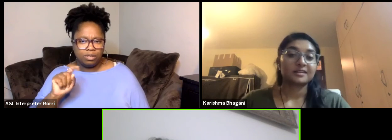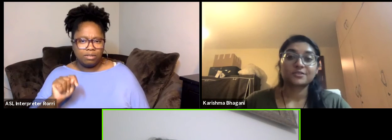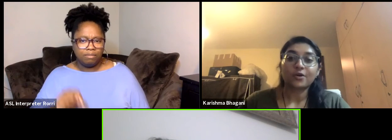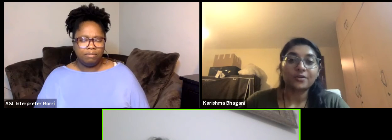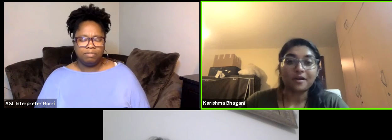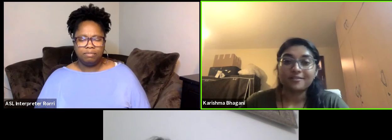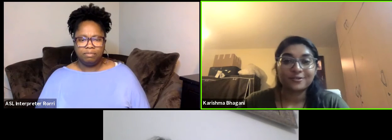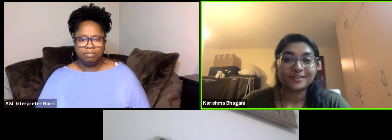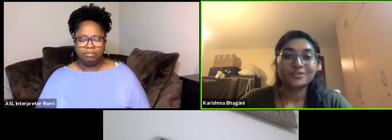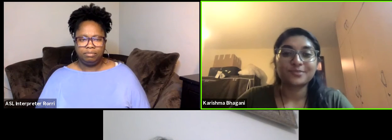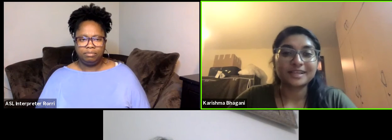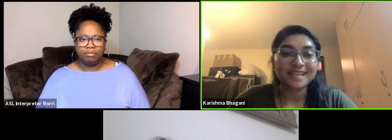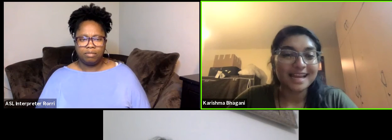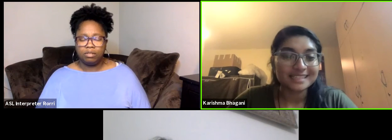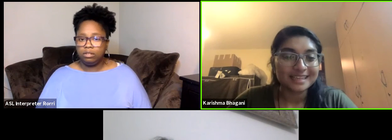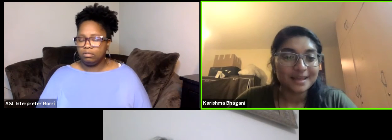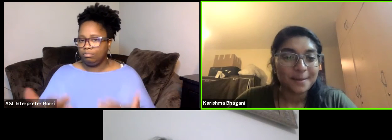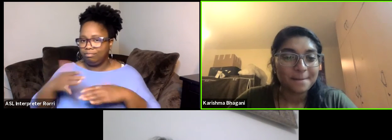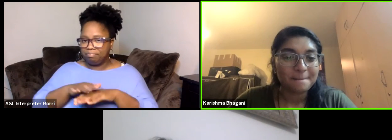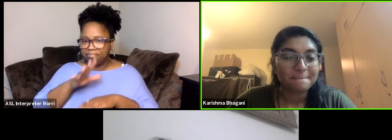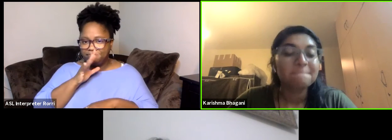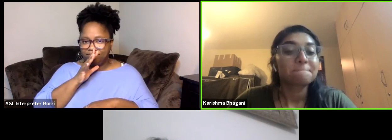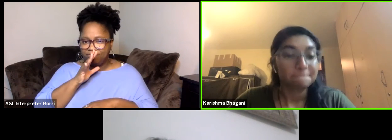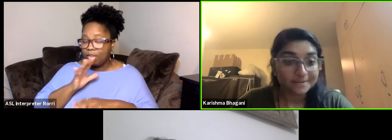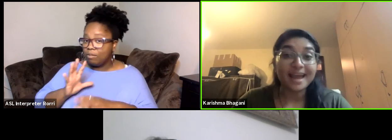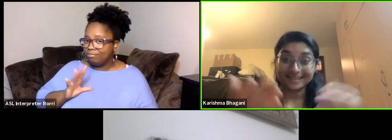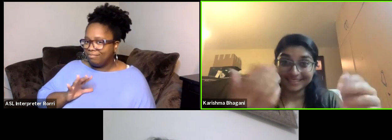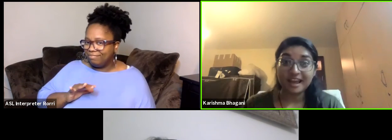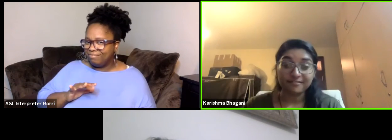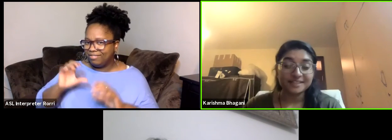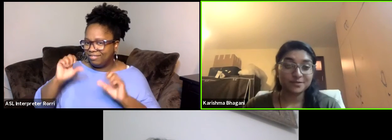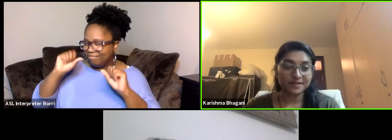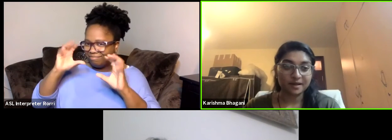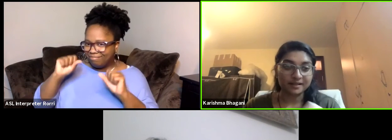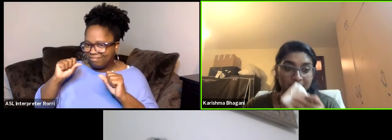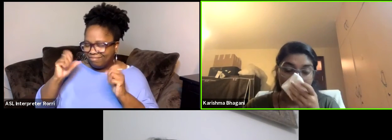This is all wonderful and super exciting. Yeah, Facebook as well.